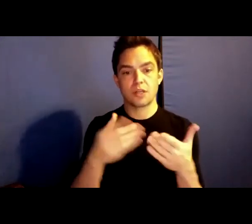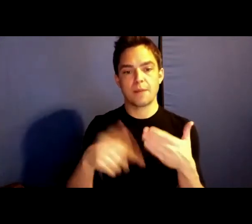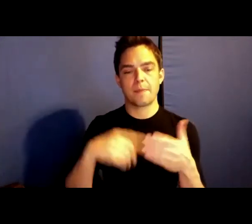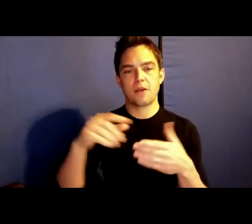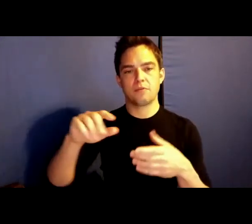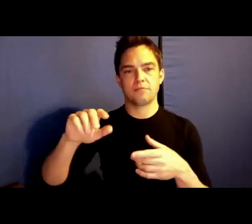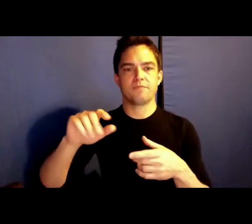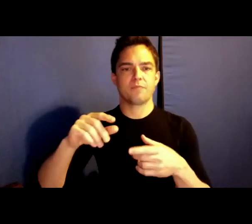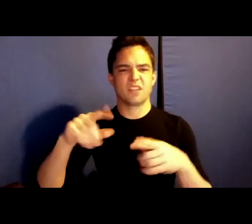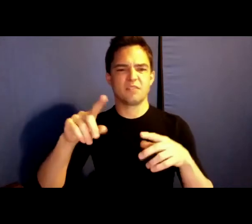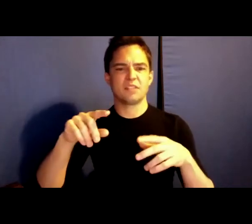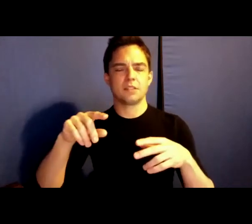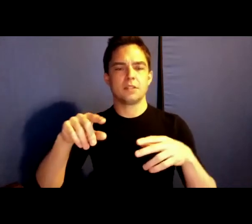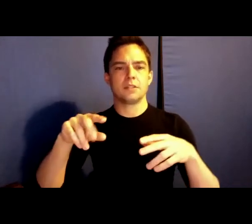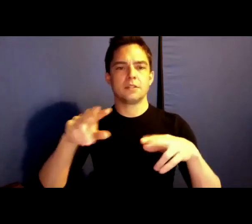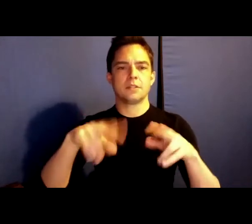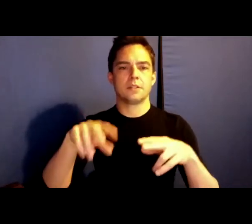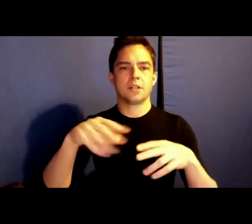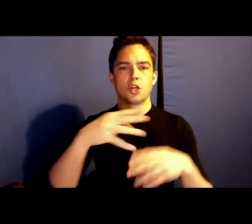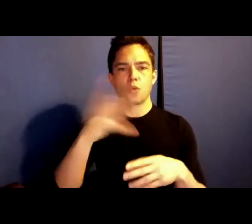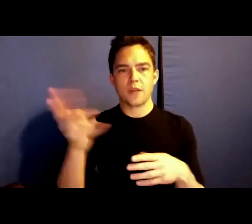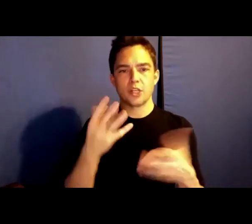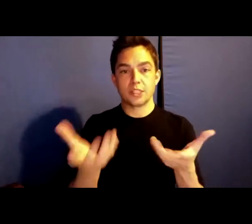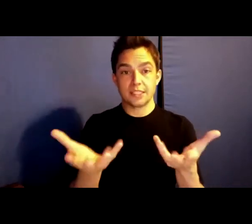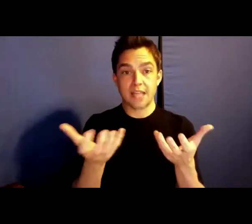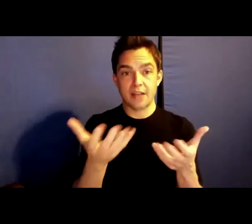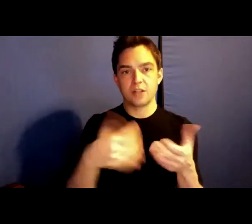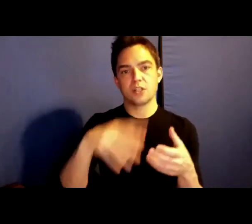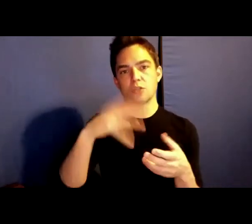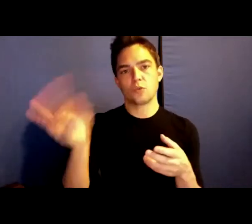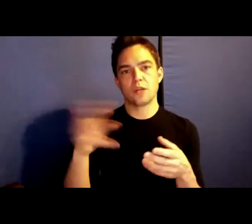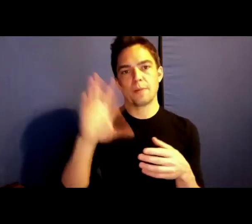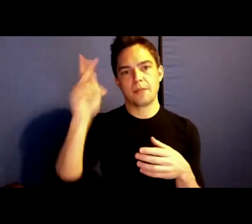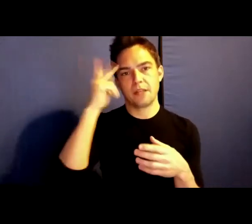the relationship between queer desires, and queer political formations.